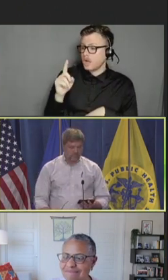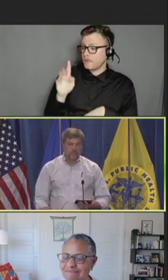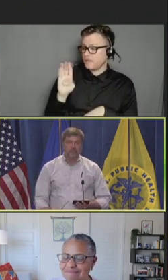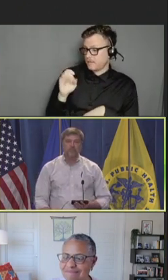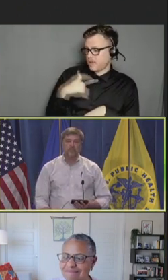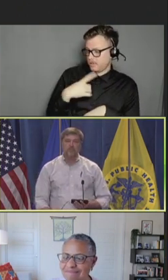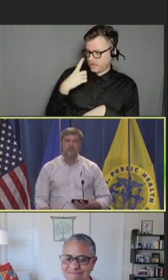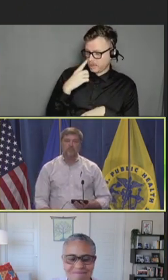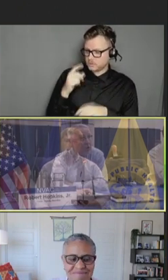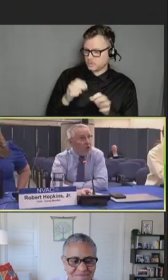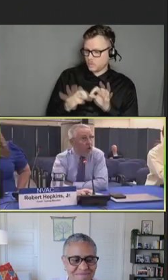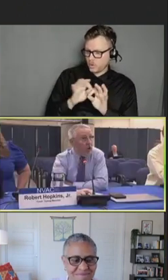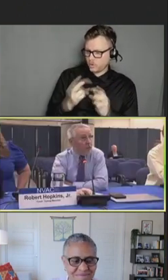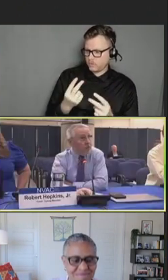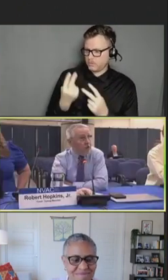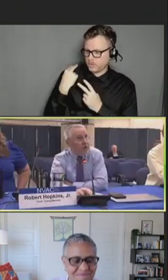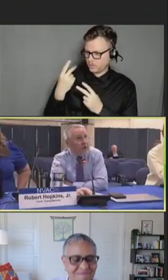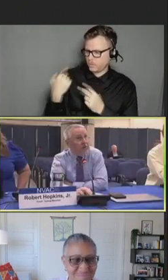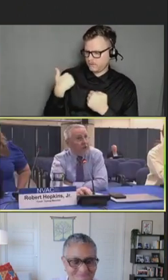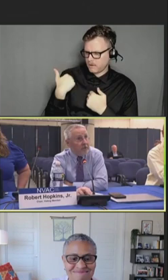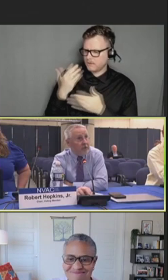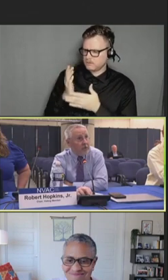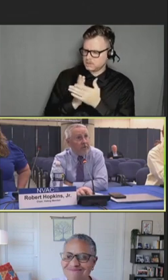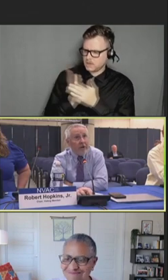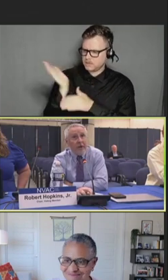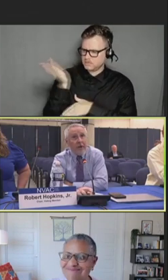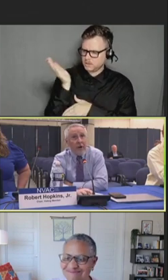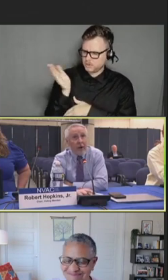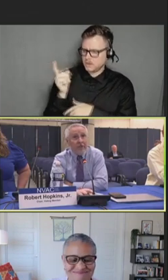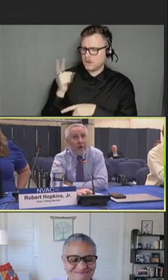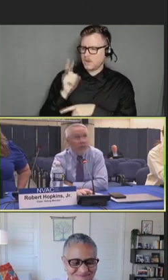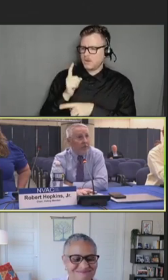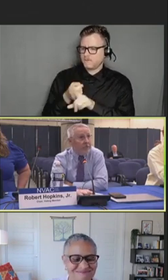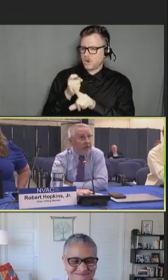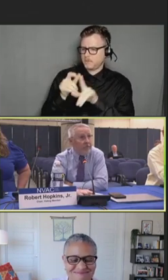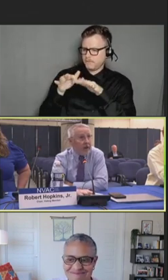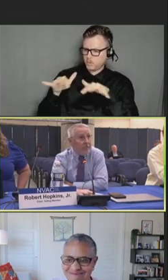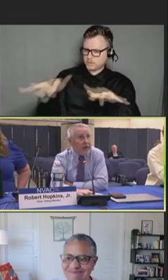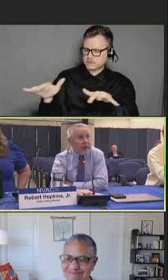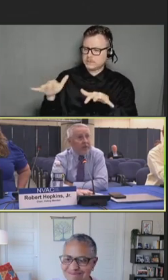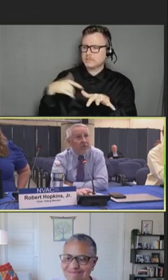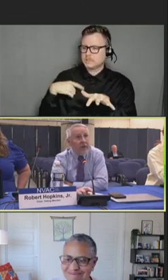We've had some speakers on those areas, in the diversity area, at our last couple of NVAC meetings.